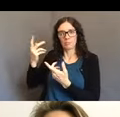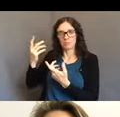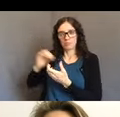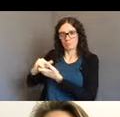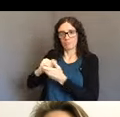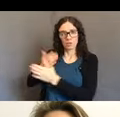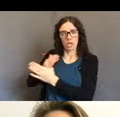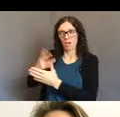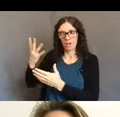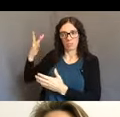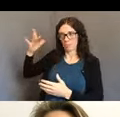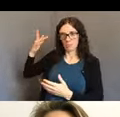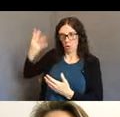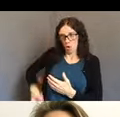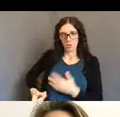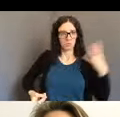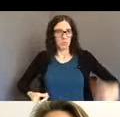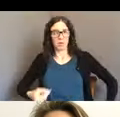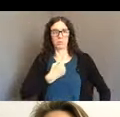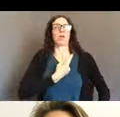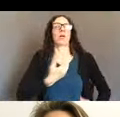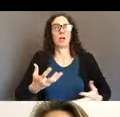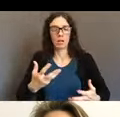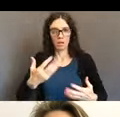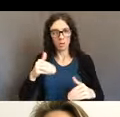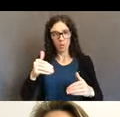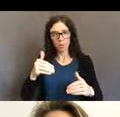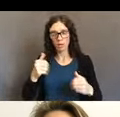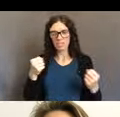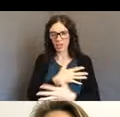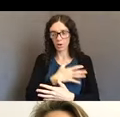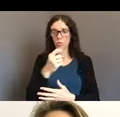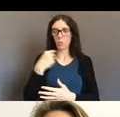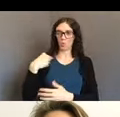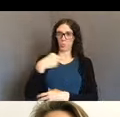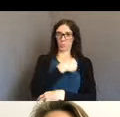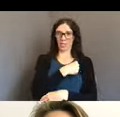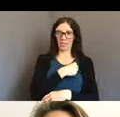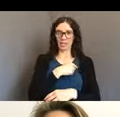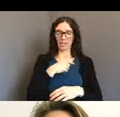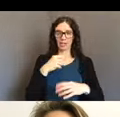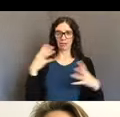it, it was terrifying; it still is, scary. And, we also learned that we weren't alone,